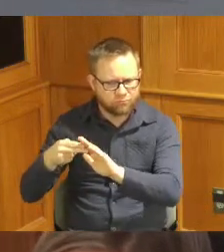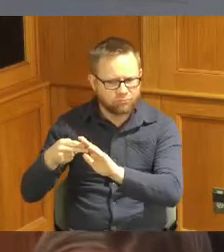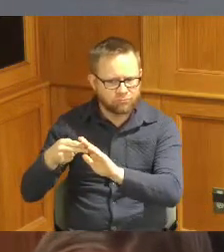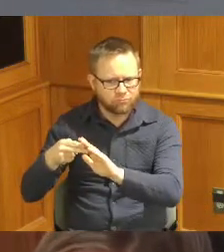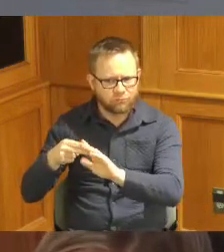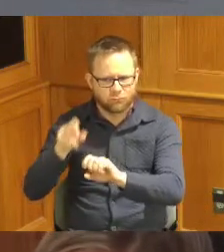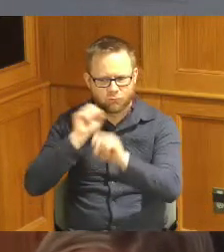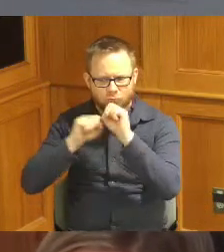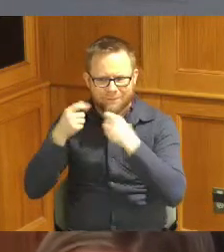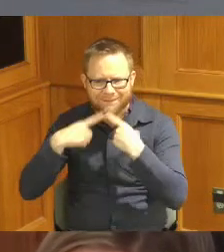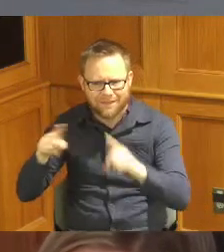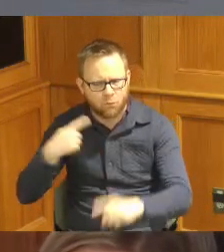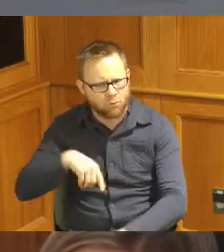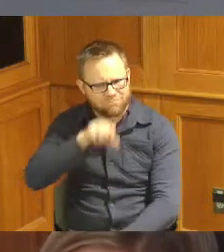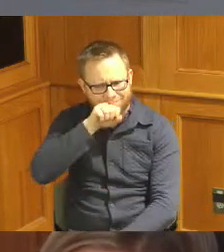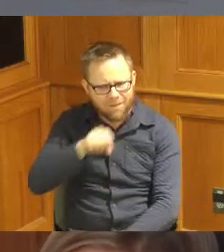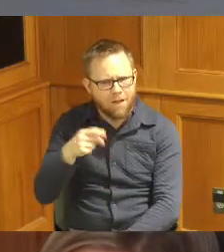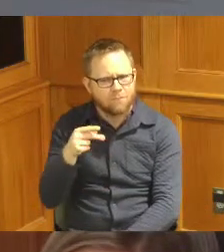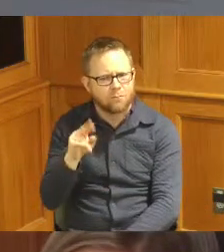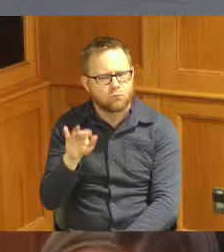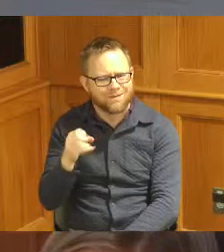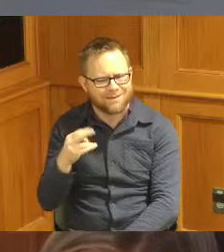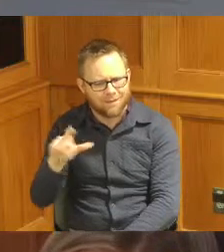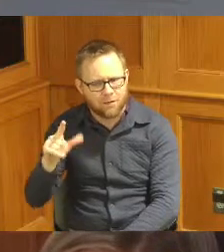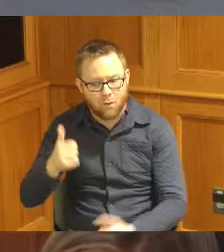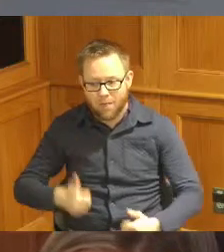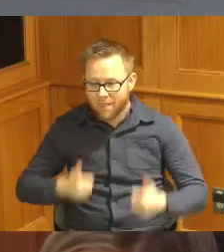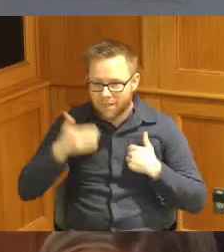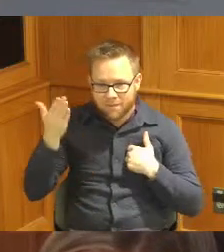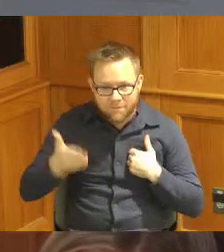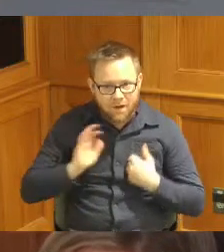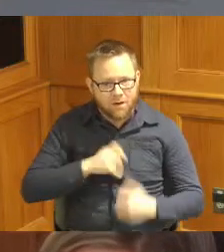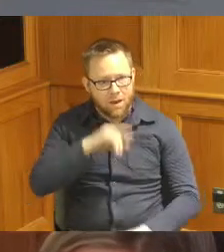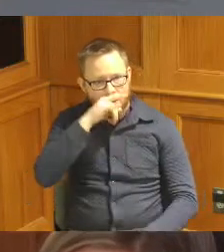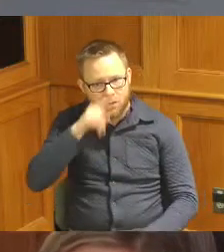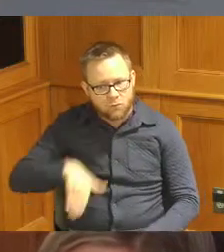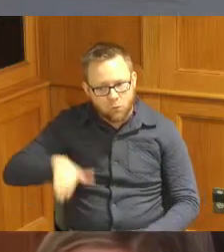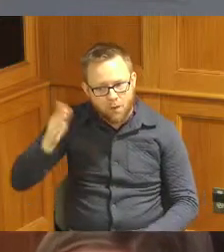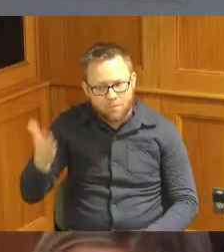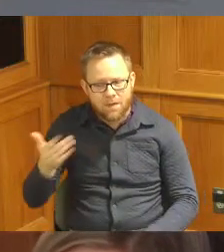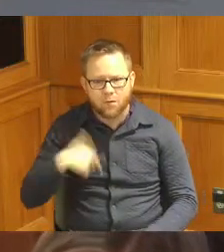love Price Hill we live in it we raise our kids in it and we're just honored to be here today